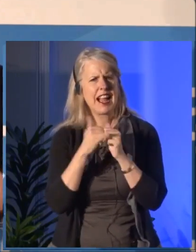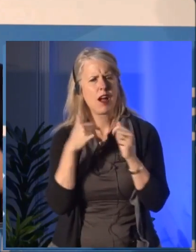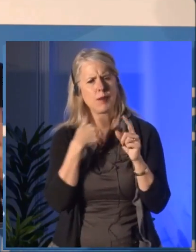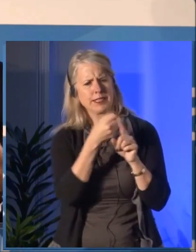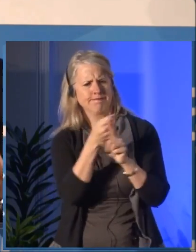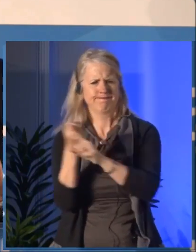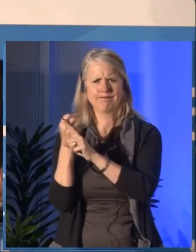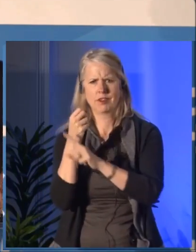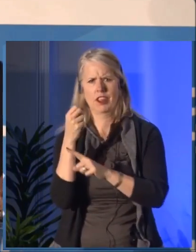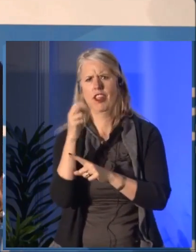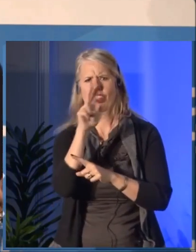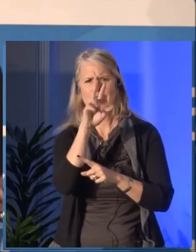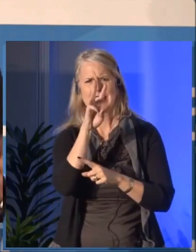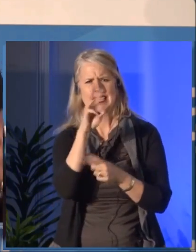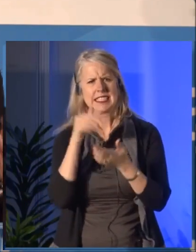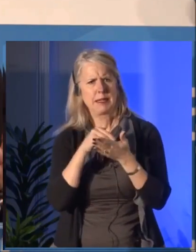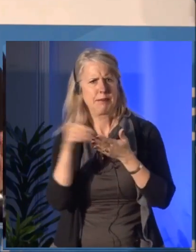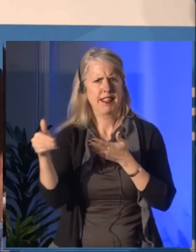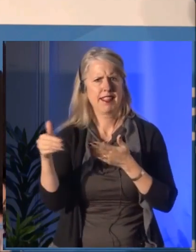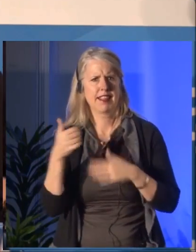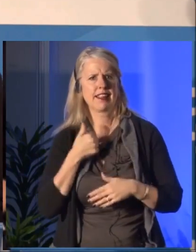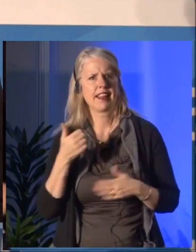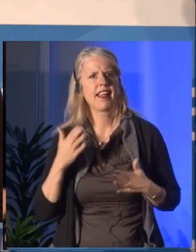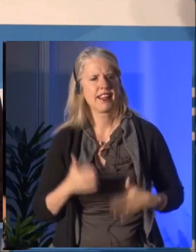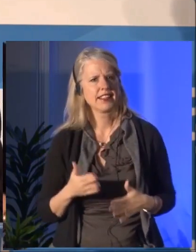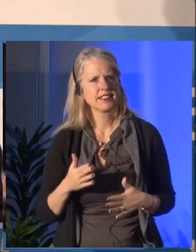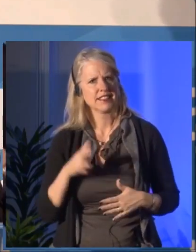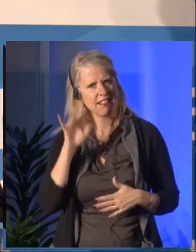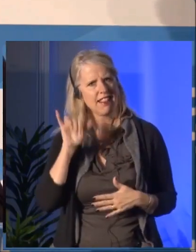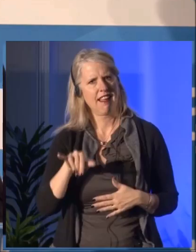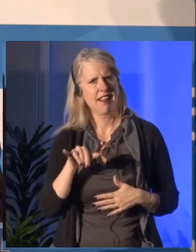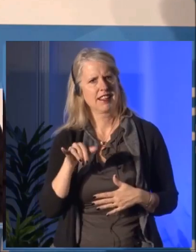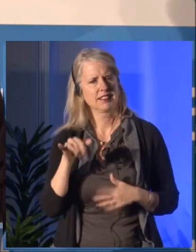and how do we make sure that everyone, you know, can [foreign language].